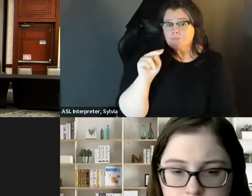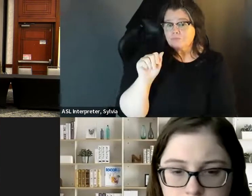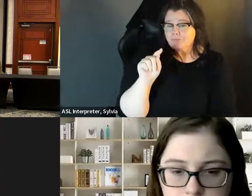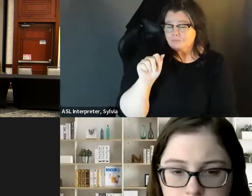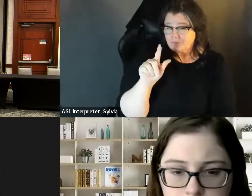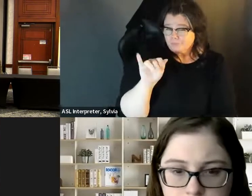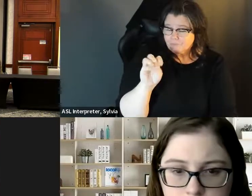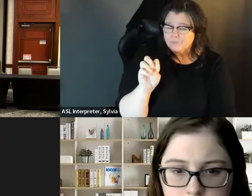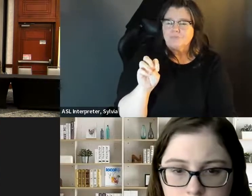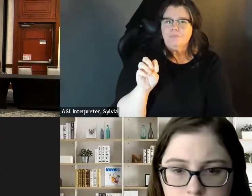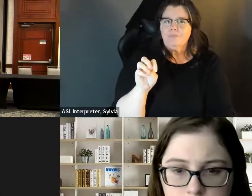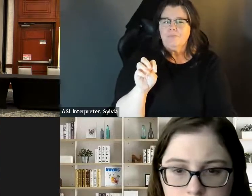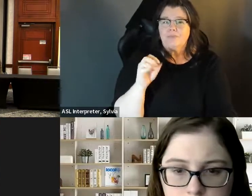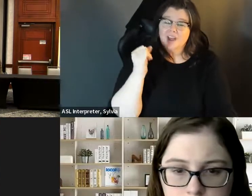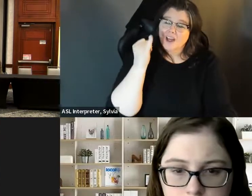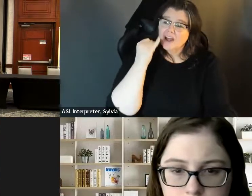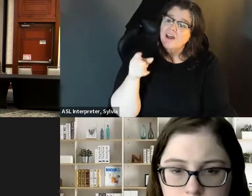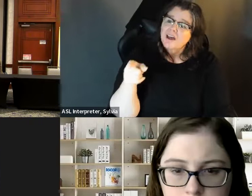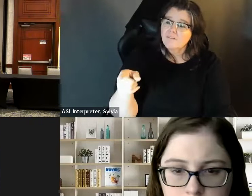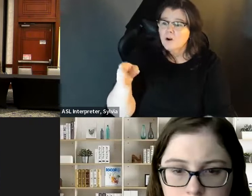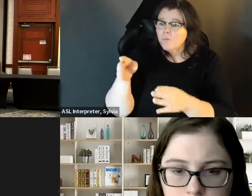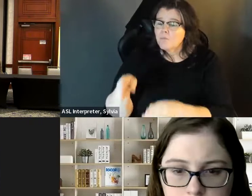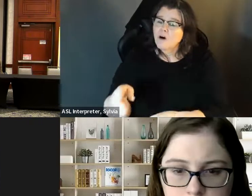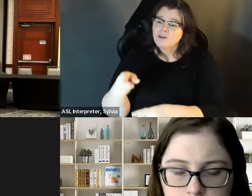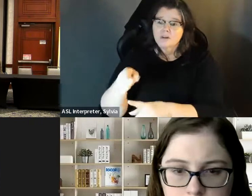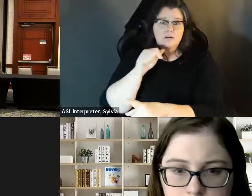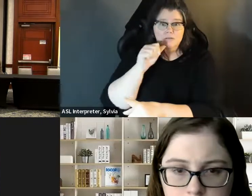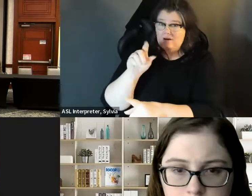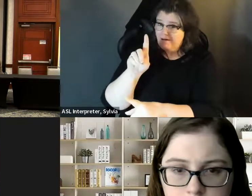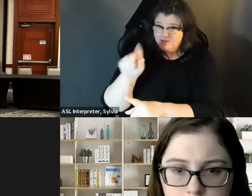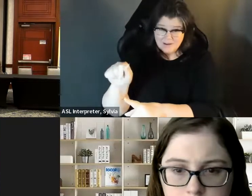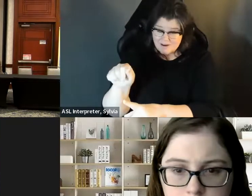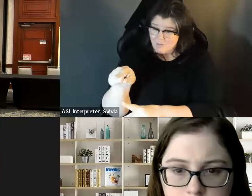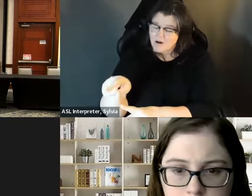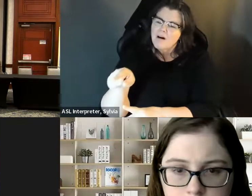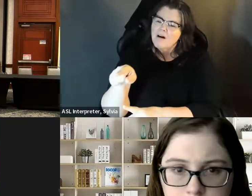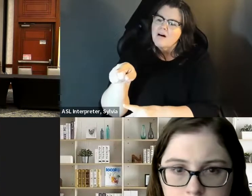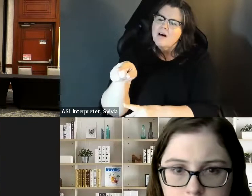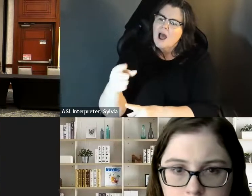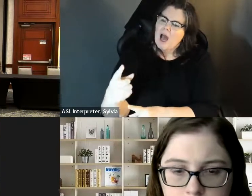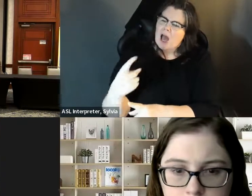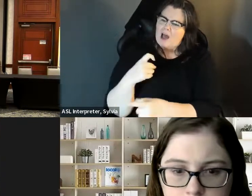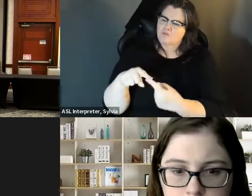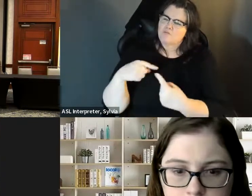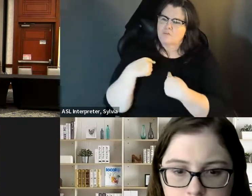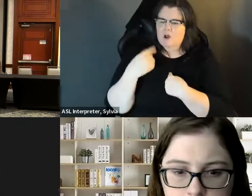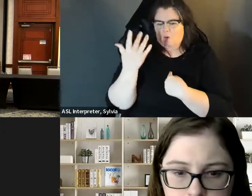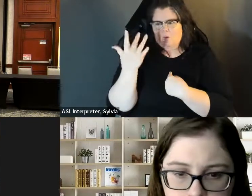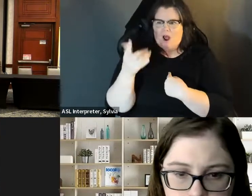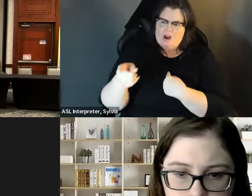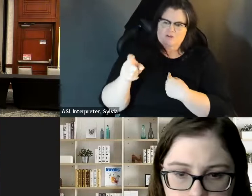with a disability?